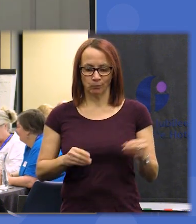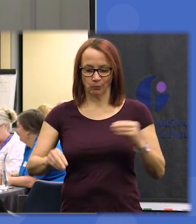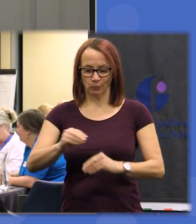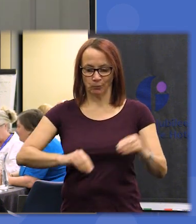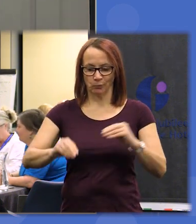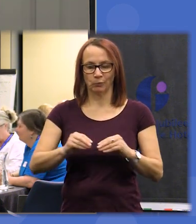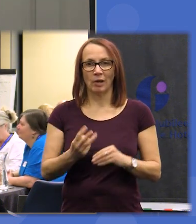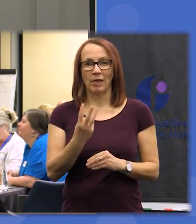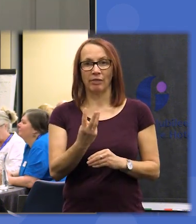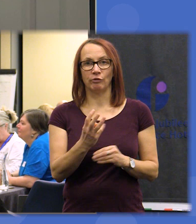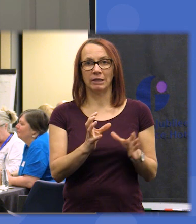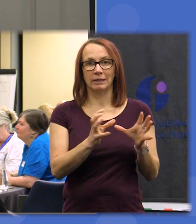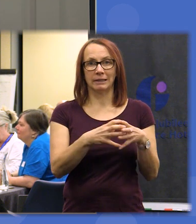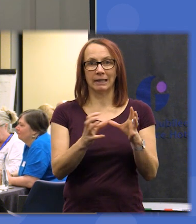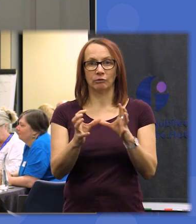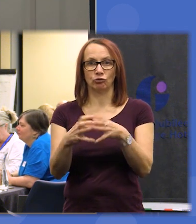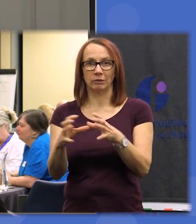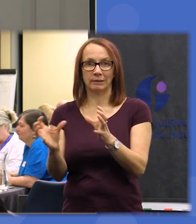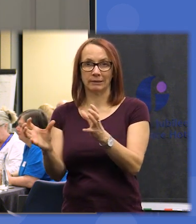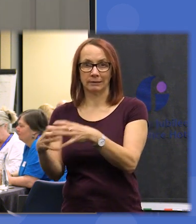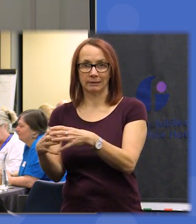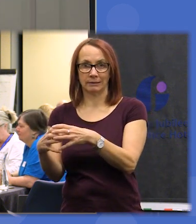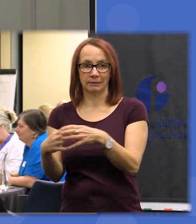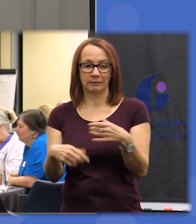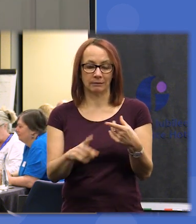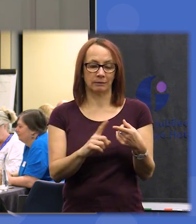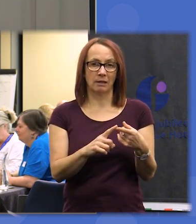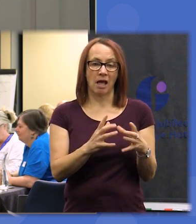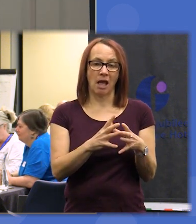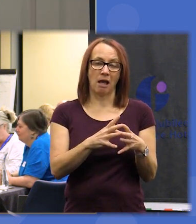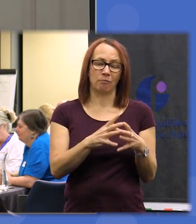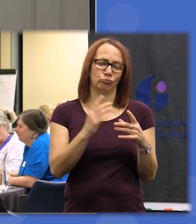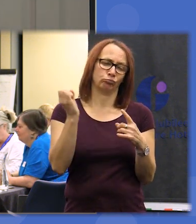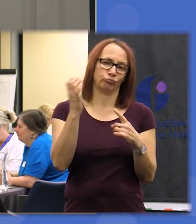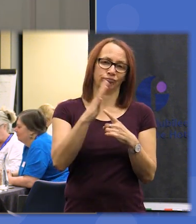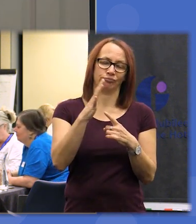categories first category high-priority so that's where your table thinks that